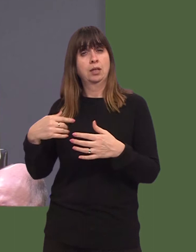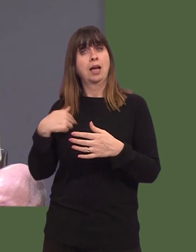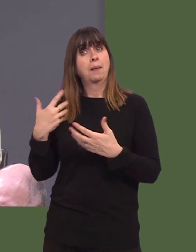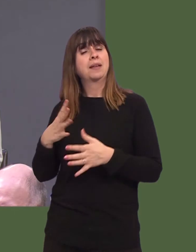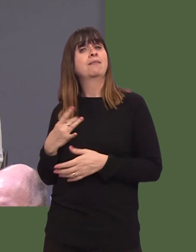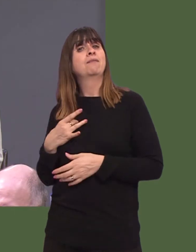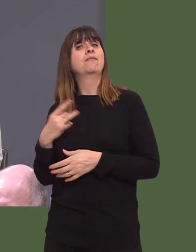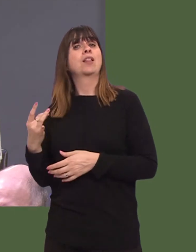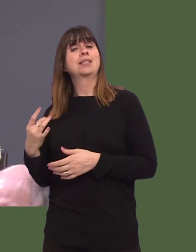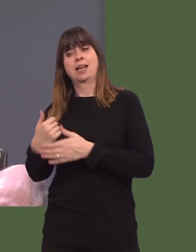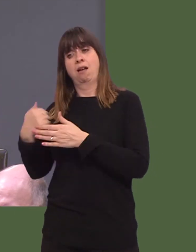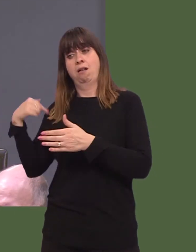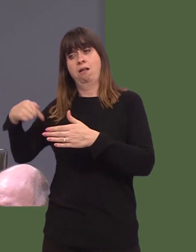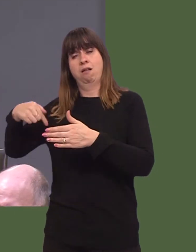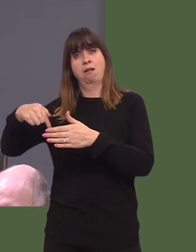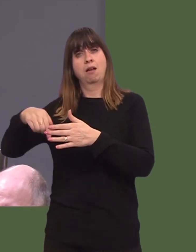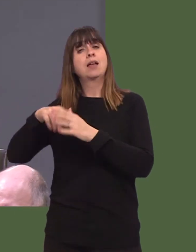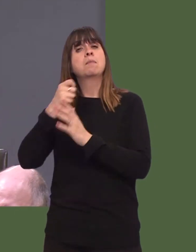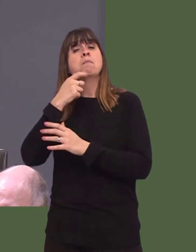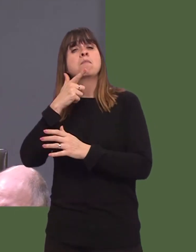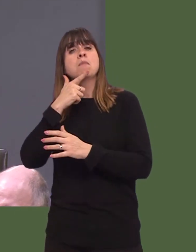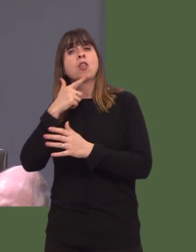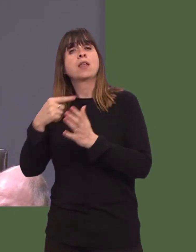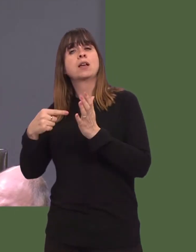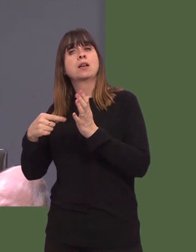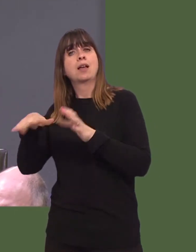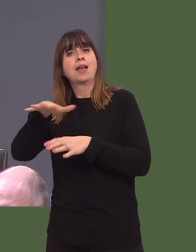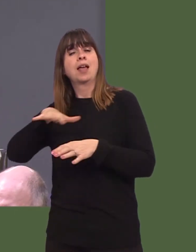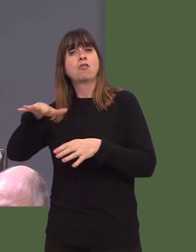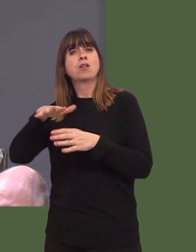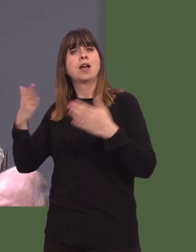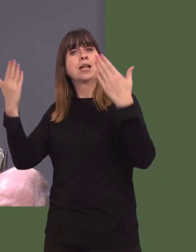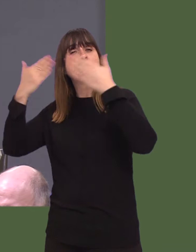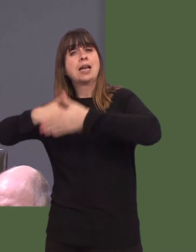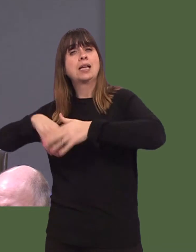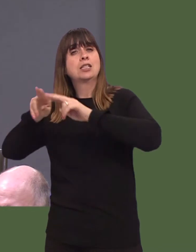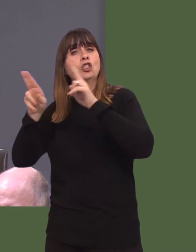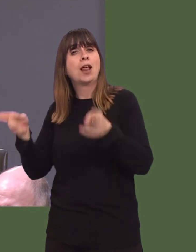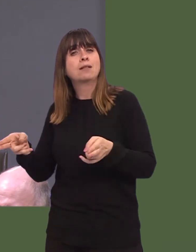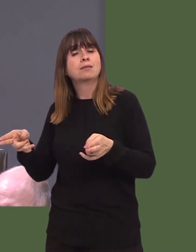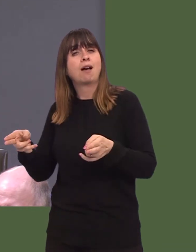night shelter in Merthyr Tydfil that was provided by the council, and Iíd probably like to